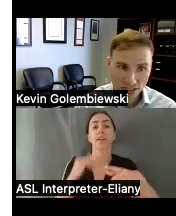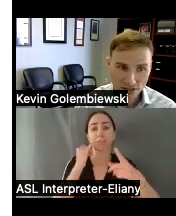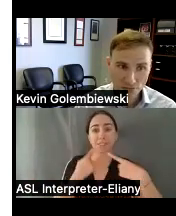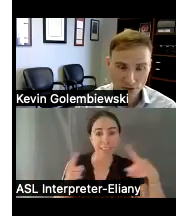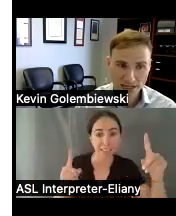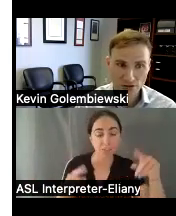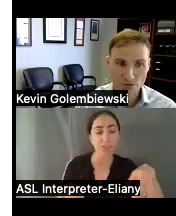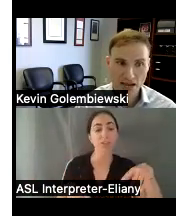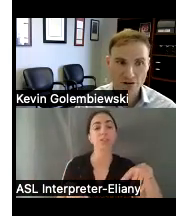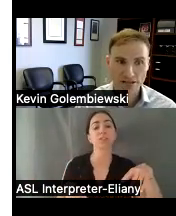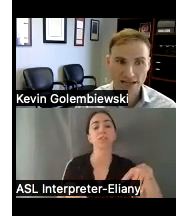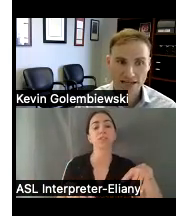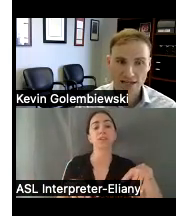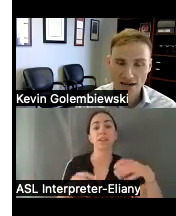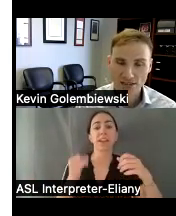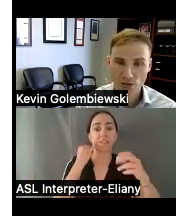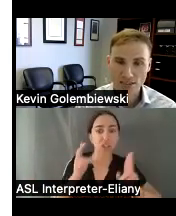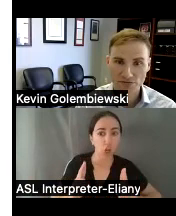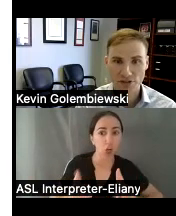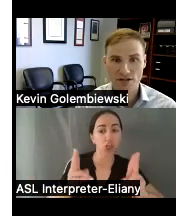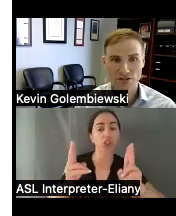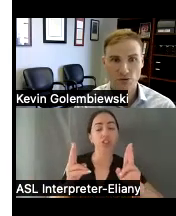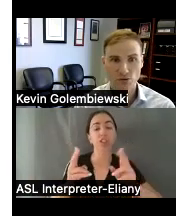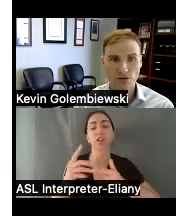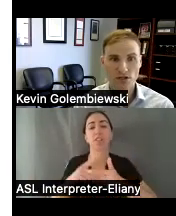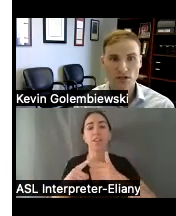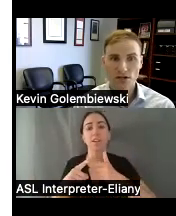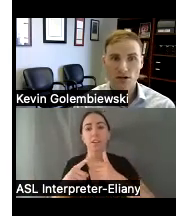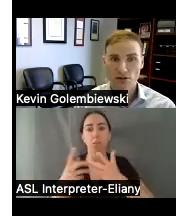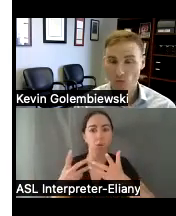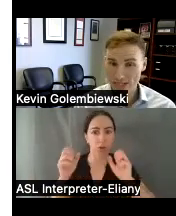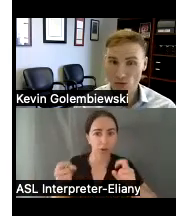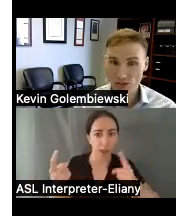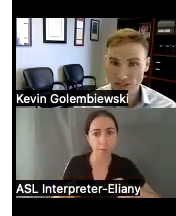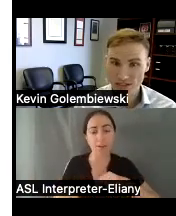urgency of a particular matter and likely consequences for the individual the resources